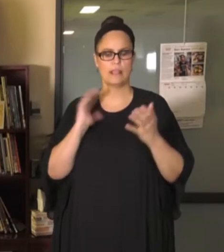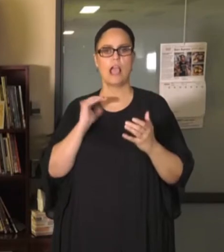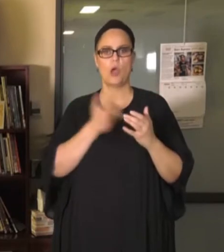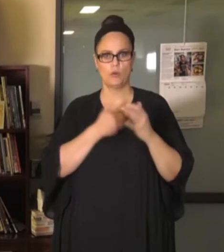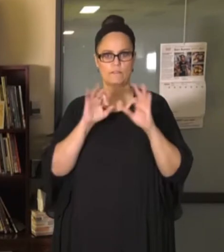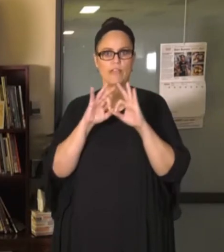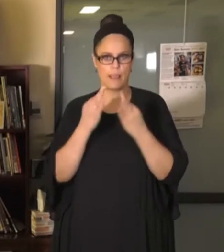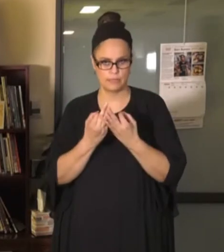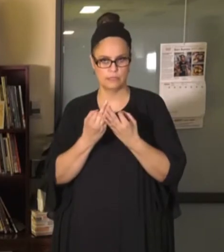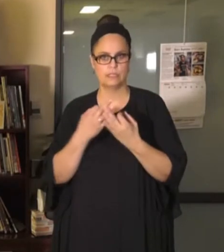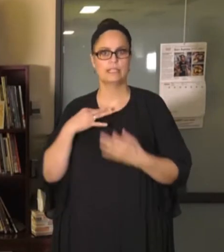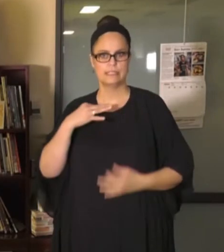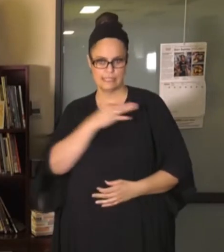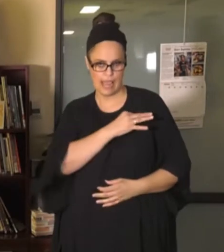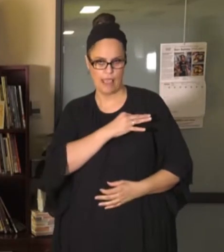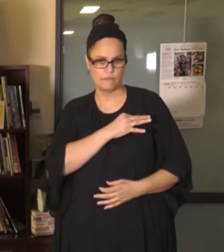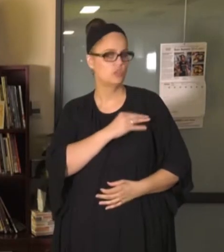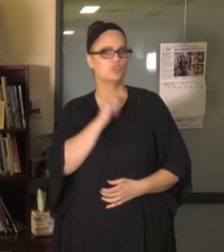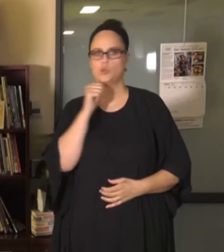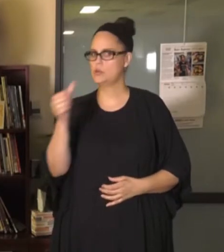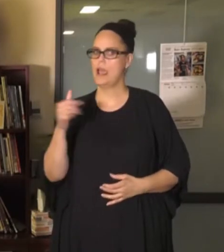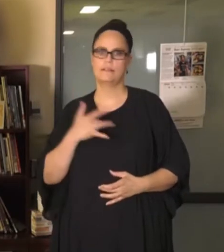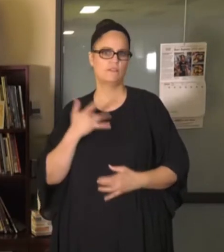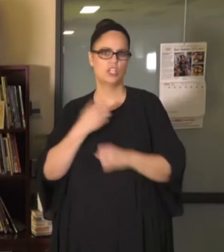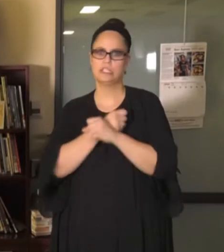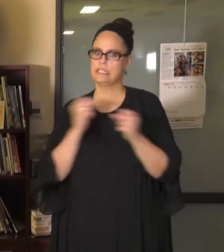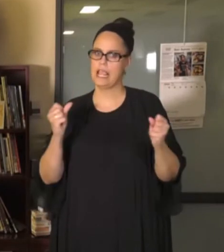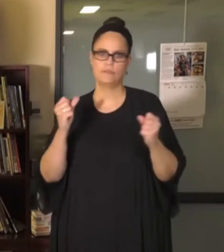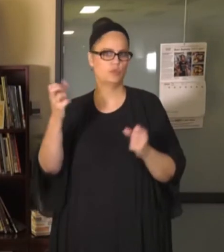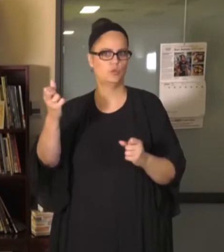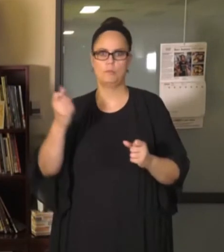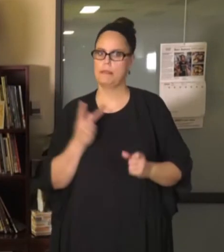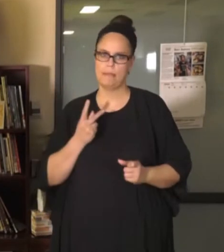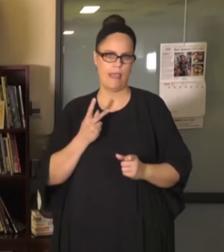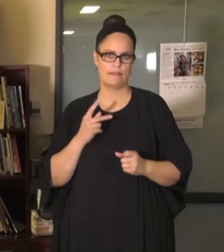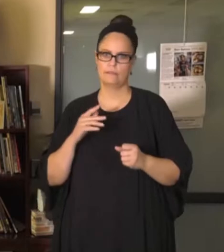staff do not feel safe to return. They don't feel safe to return to our